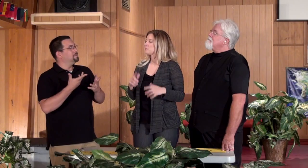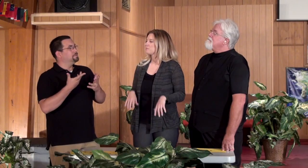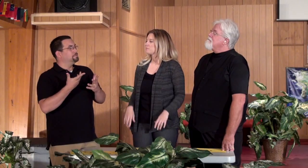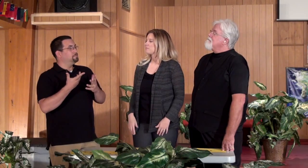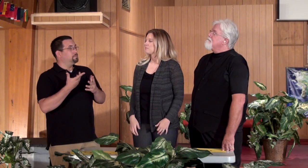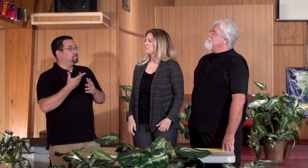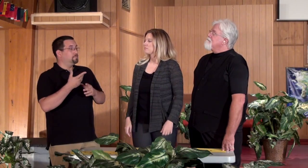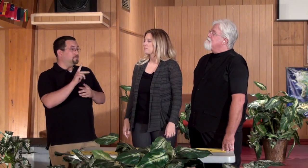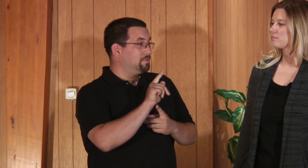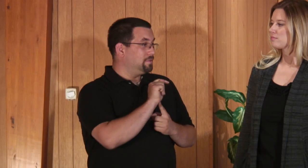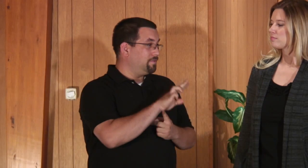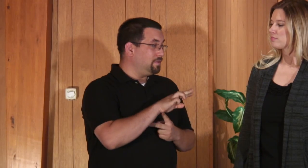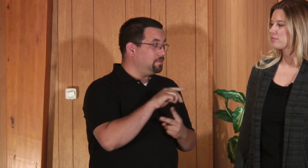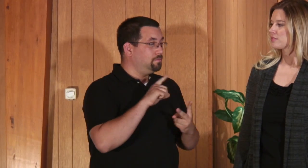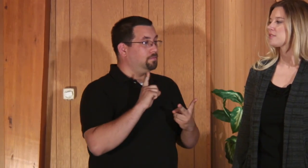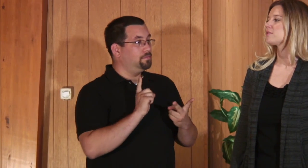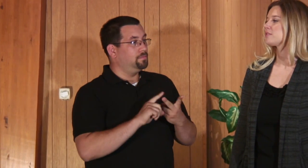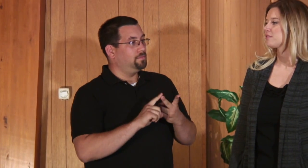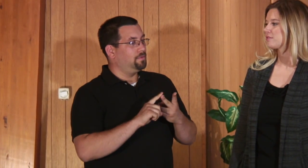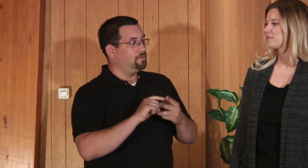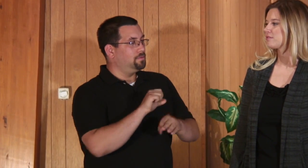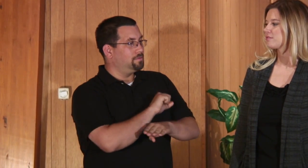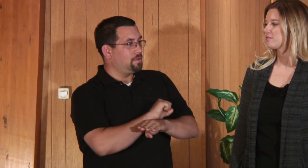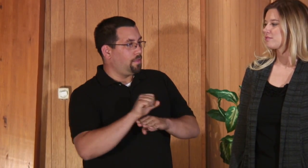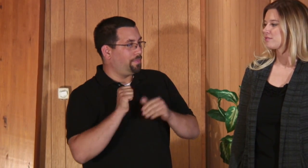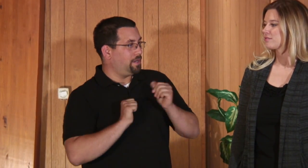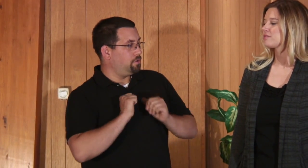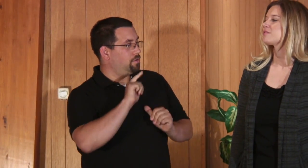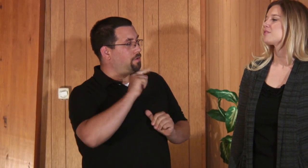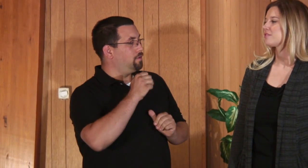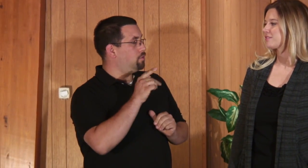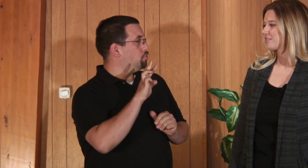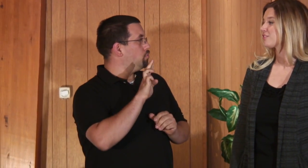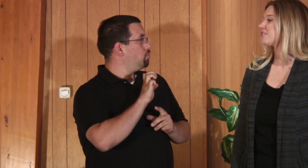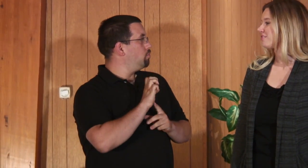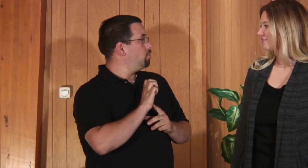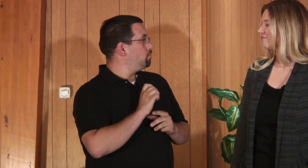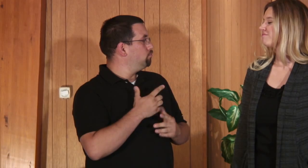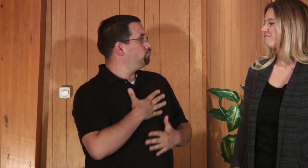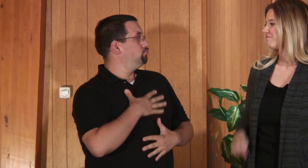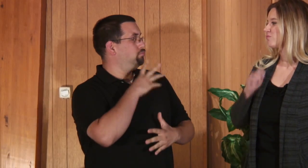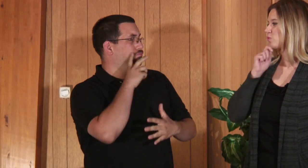did you do? Ryan: Well TV, the stage, kind of the theatre